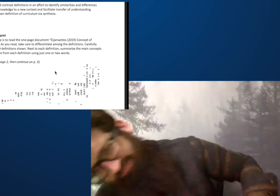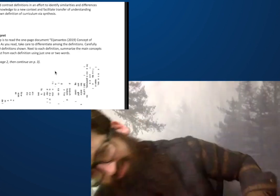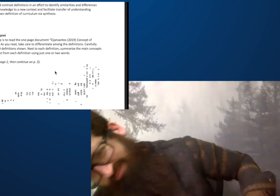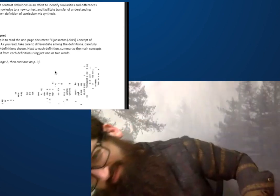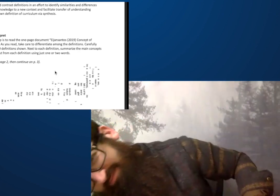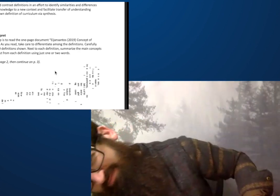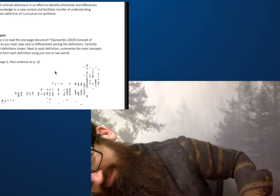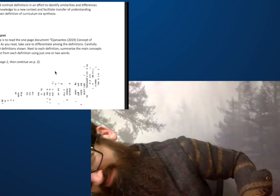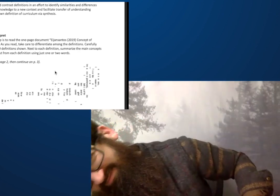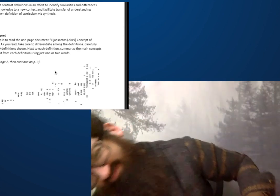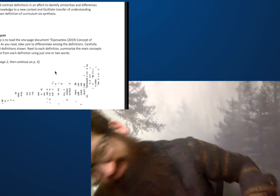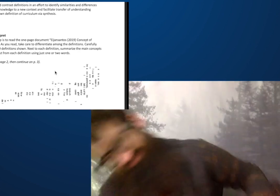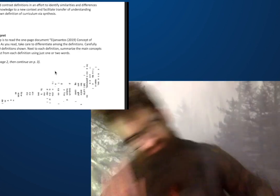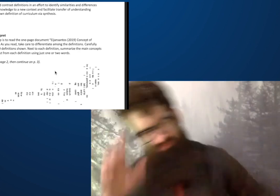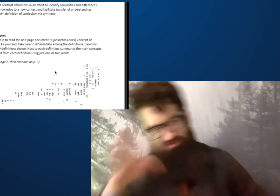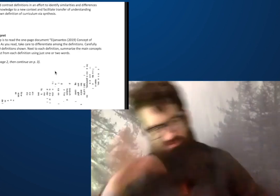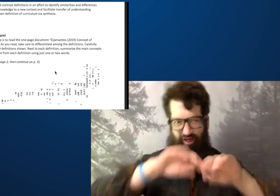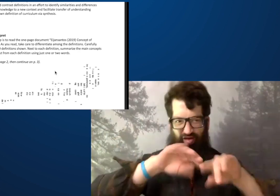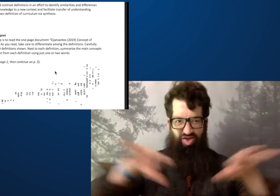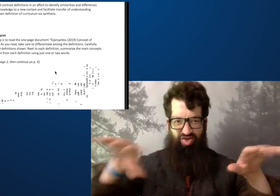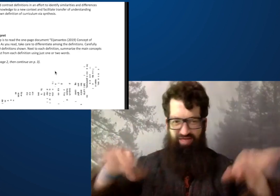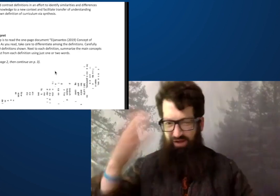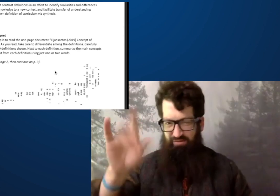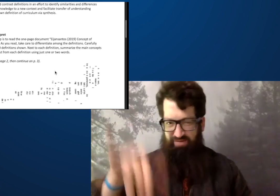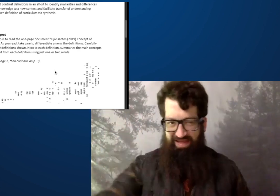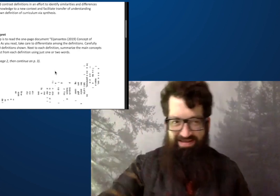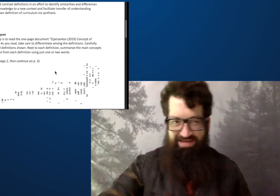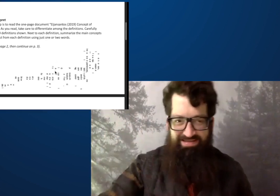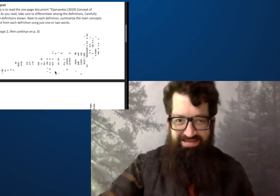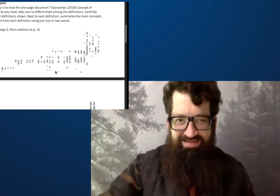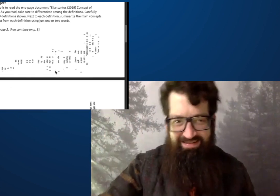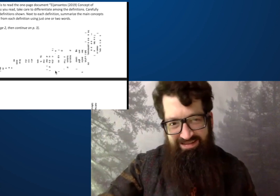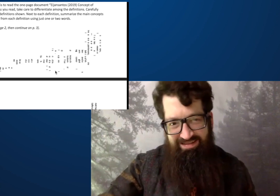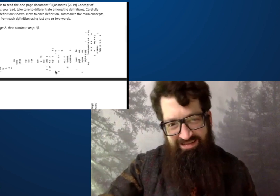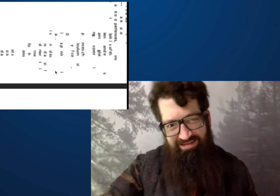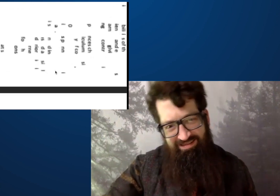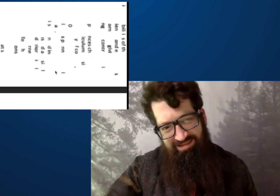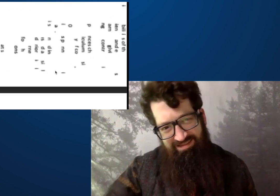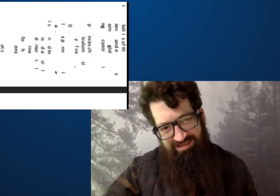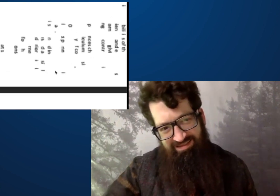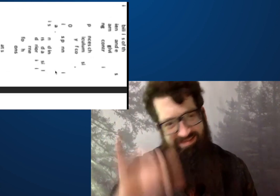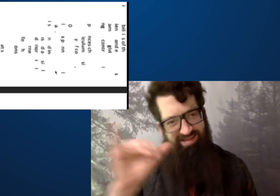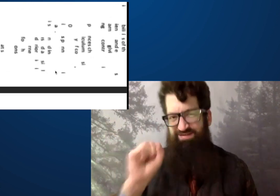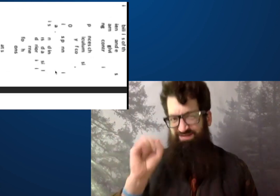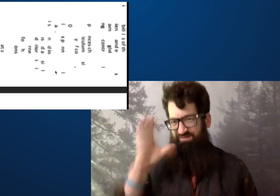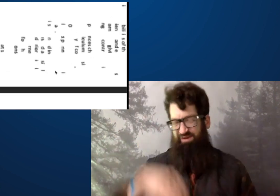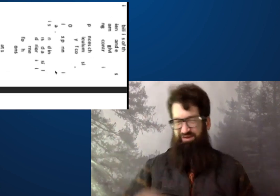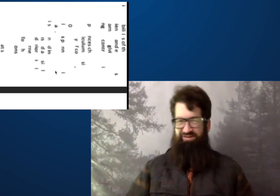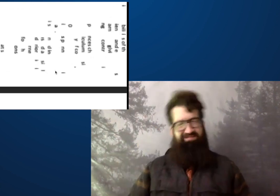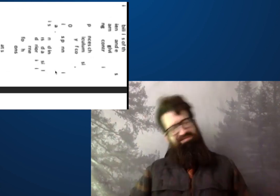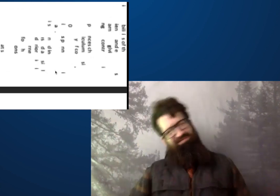Oh, that's odd. Okay, I didn't do that.